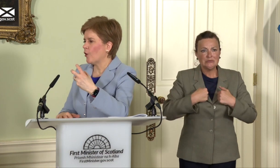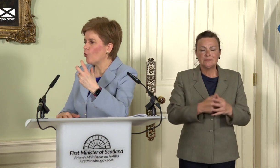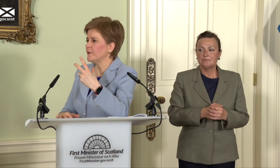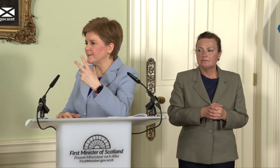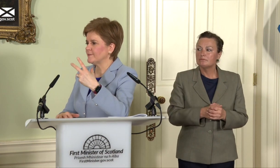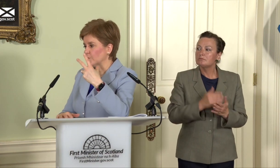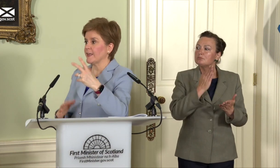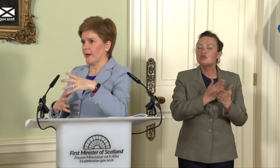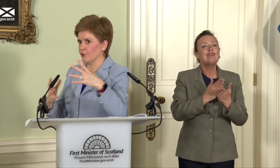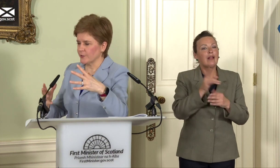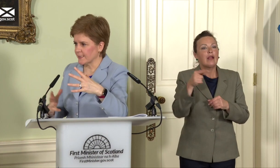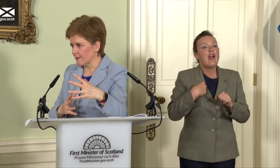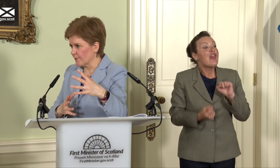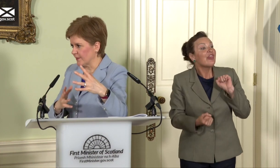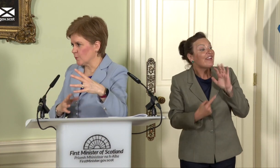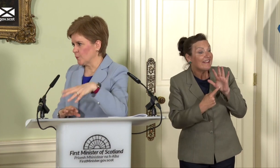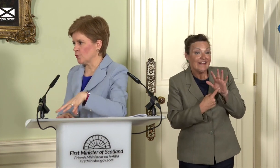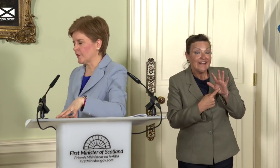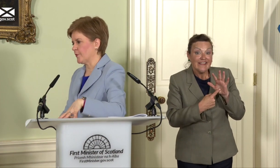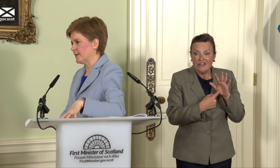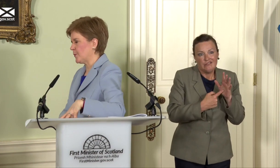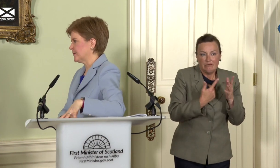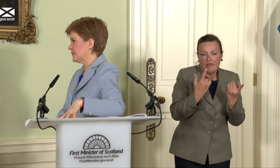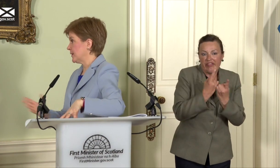always say, “are you going to cover this” when we’re talking about the independence debate.